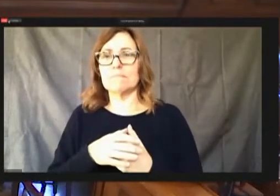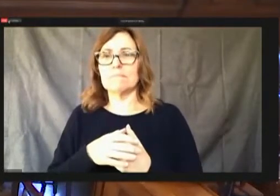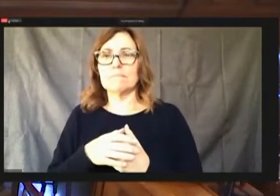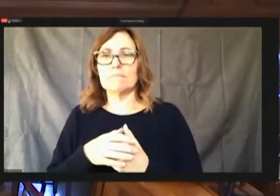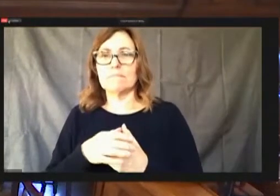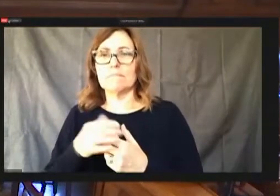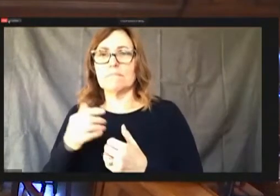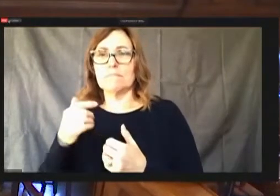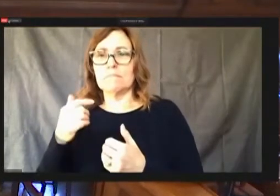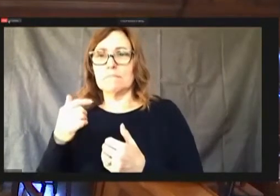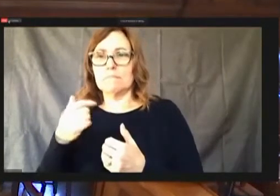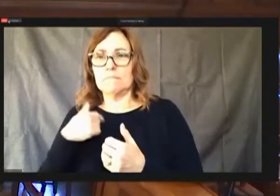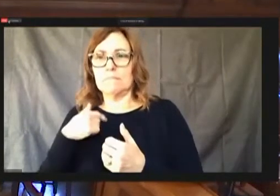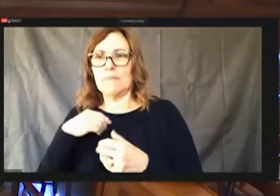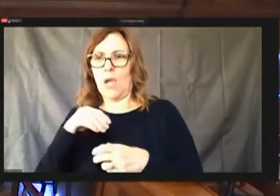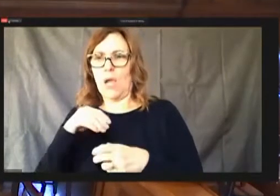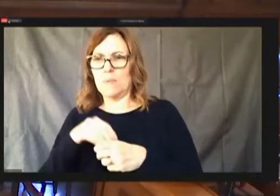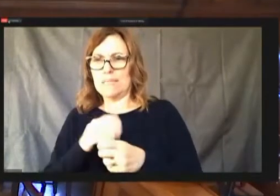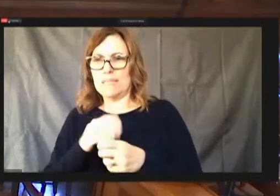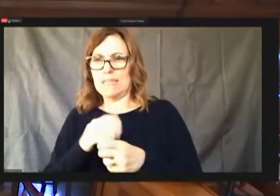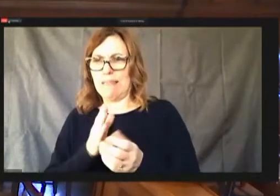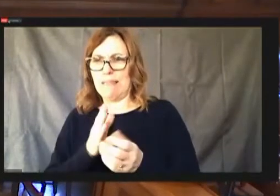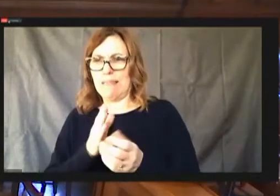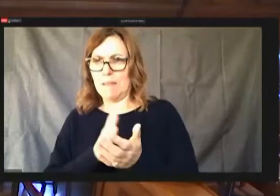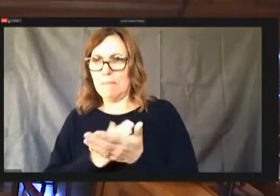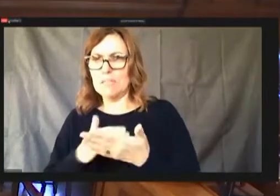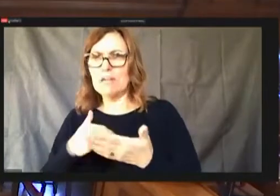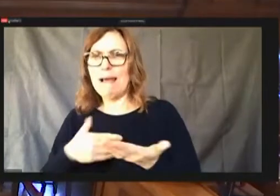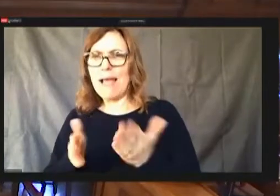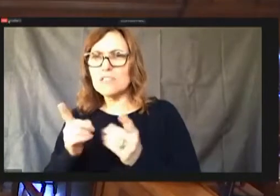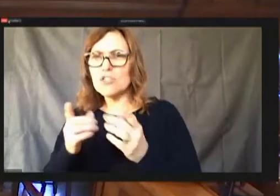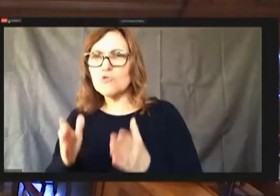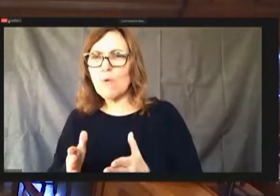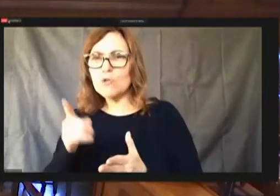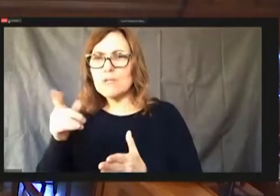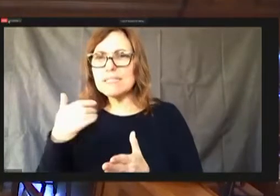directly like if he had the equipment to do work and he said yeah so I was like, looking